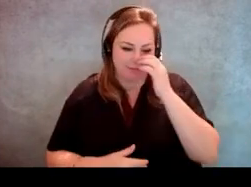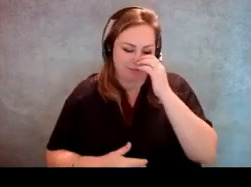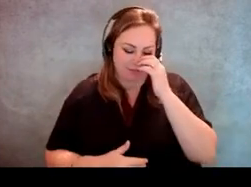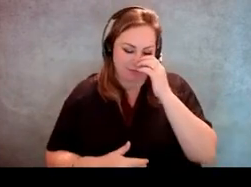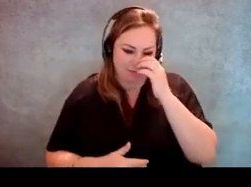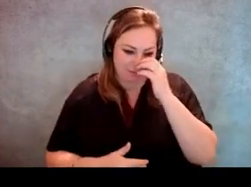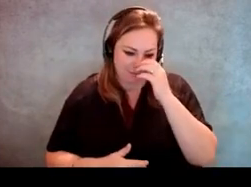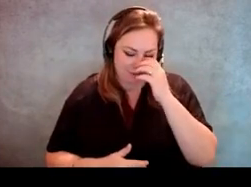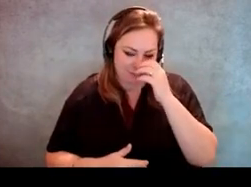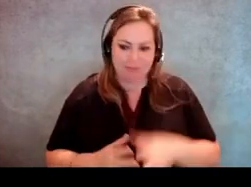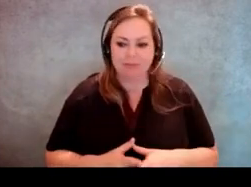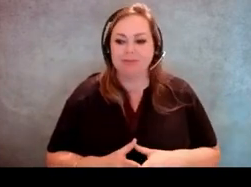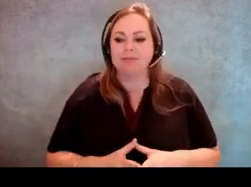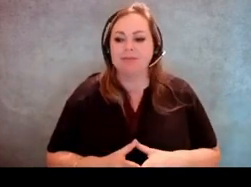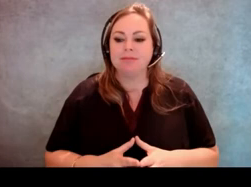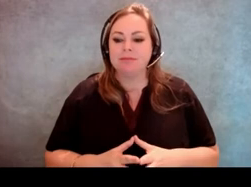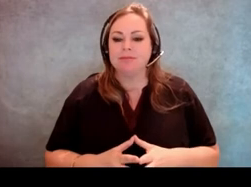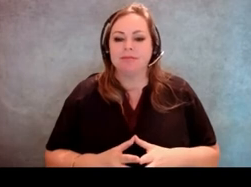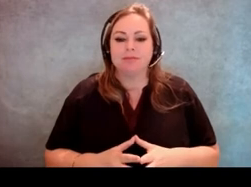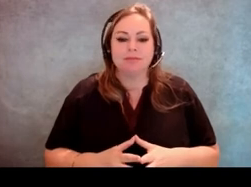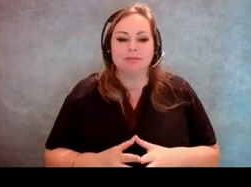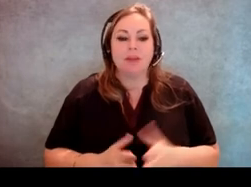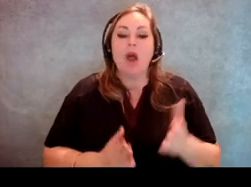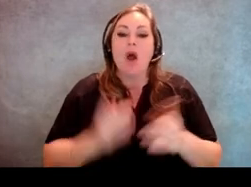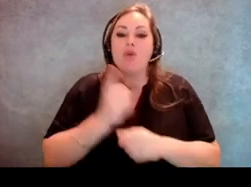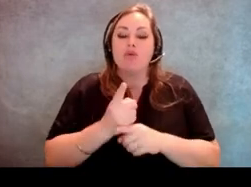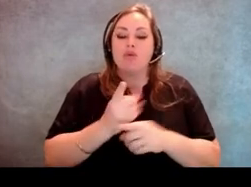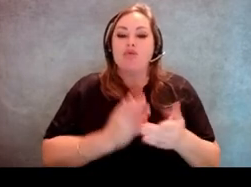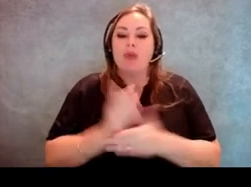So providing assistance or the right to assistance,